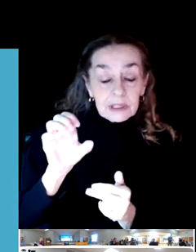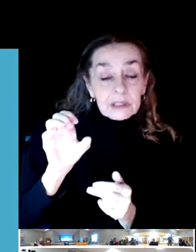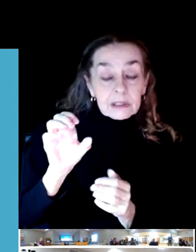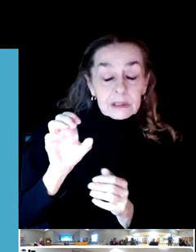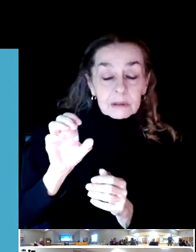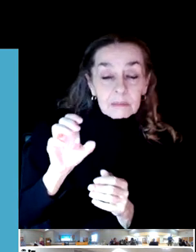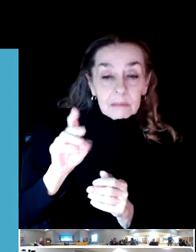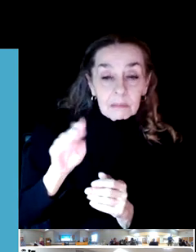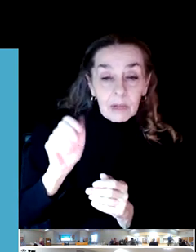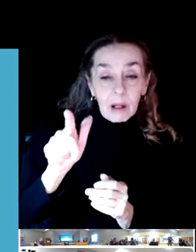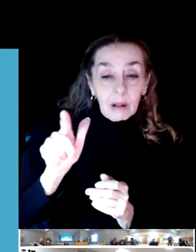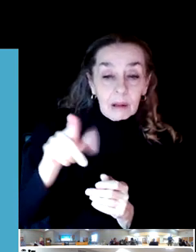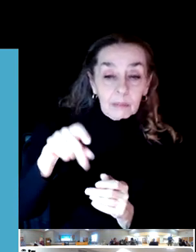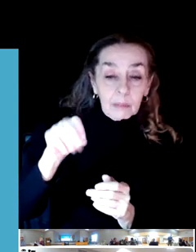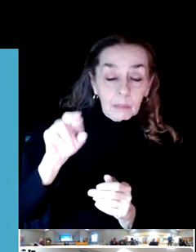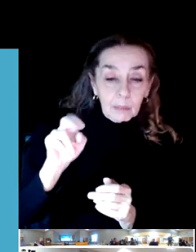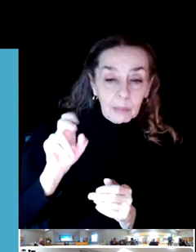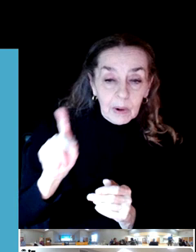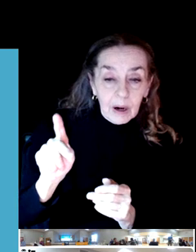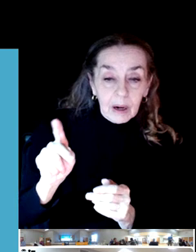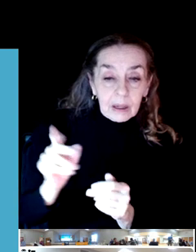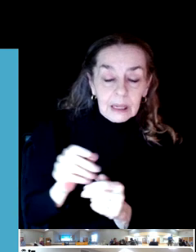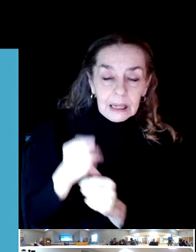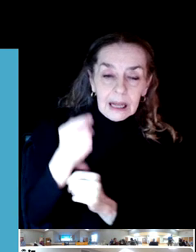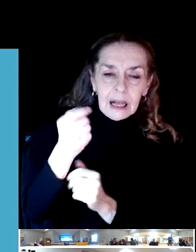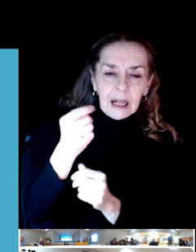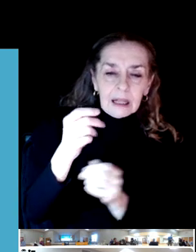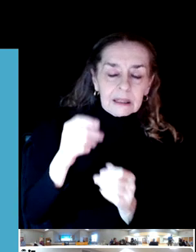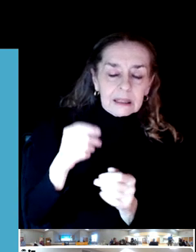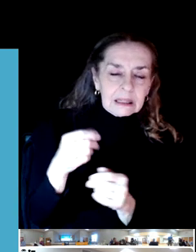A bit of history about this golf memberships.